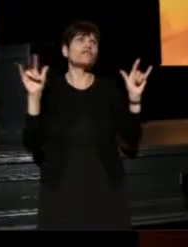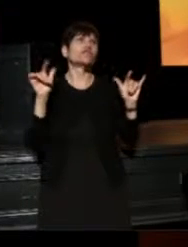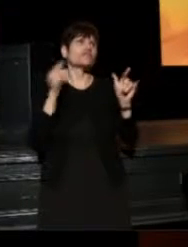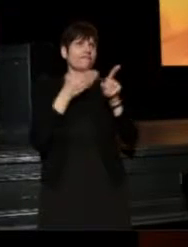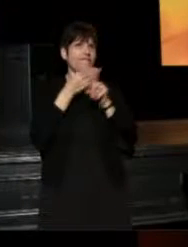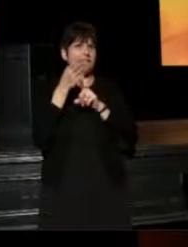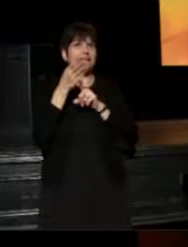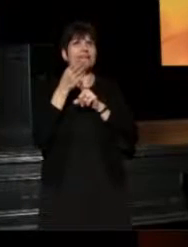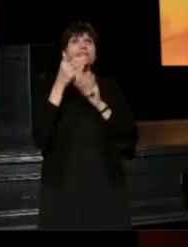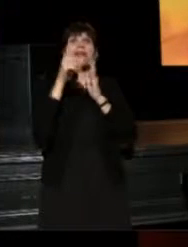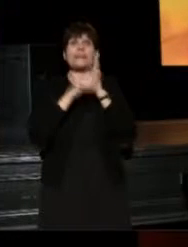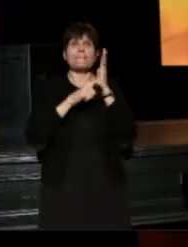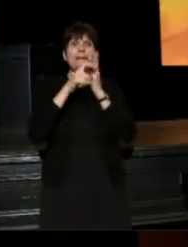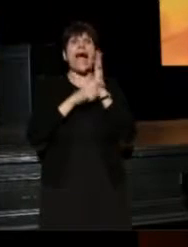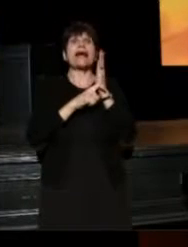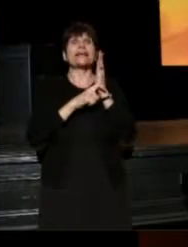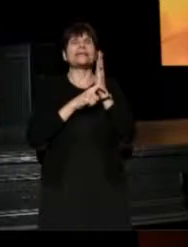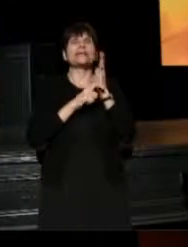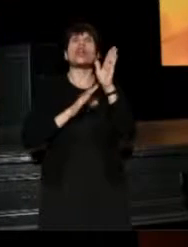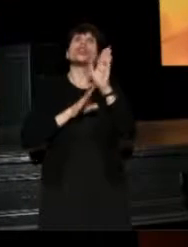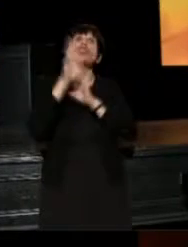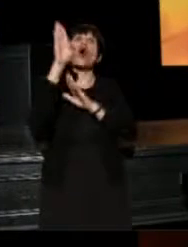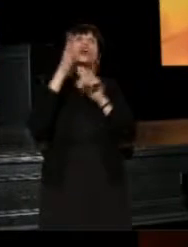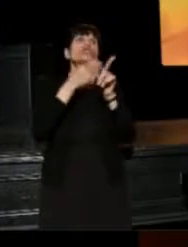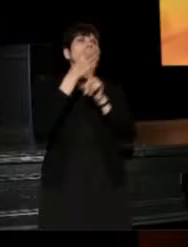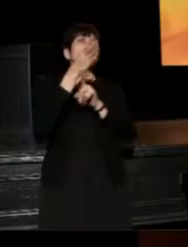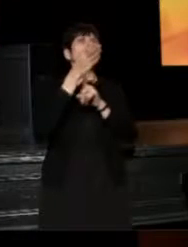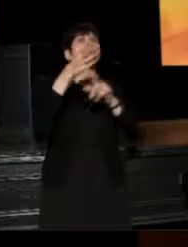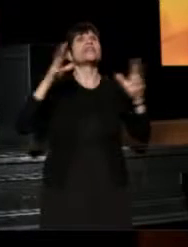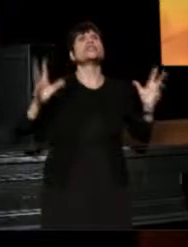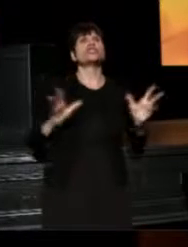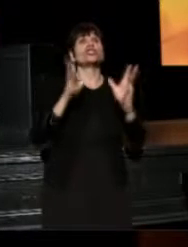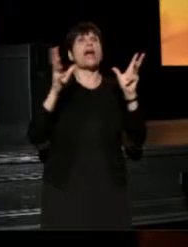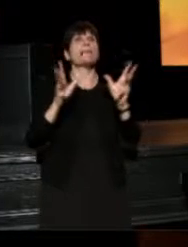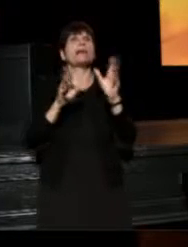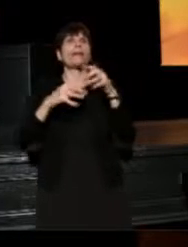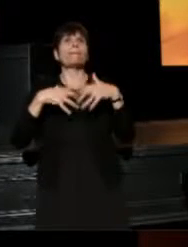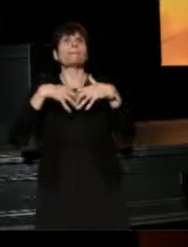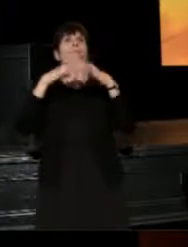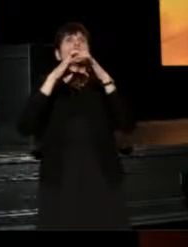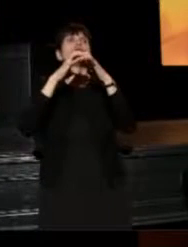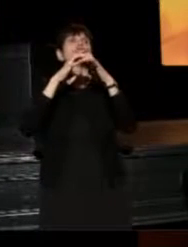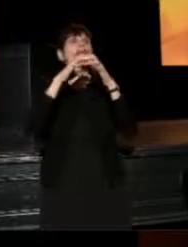the magazine has helped to launch careers by championing emerging artists and young companies.